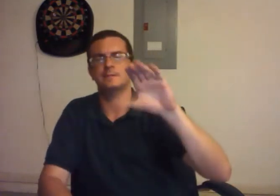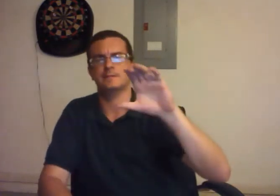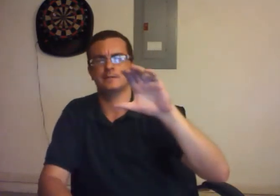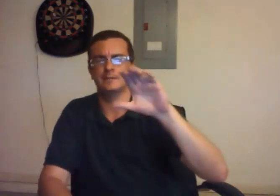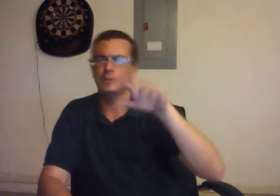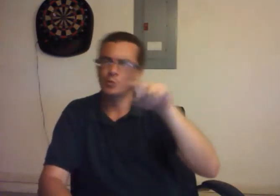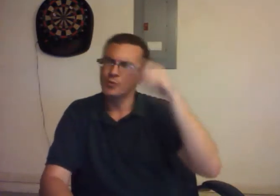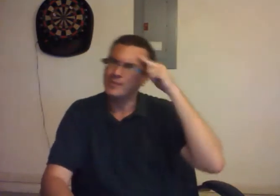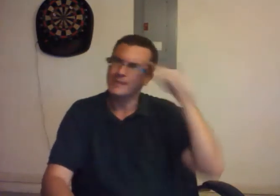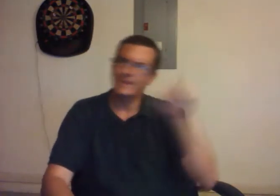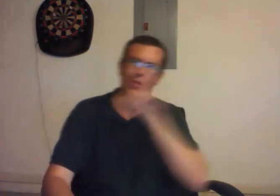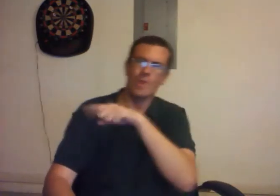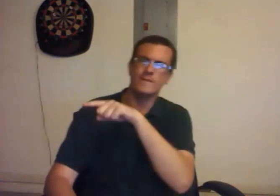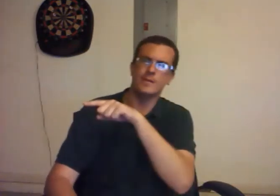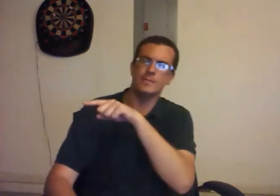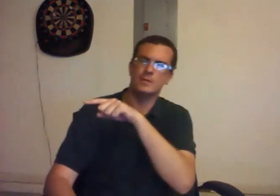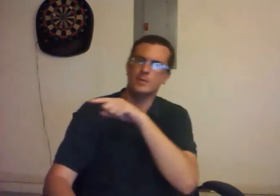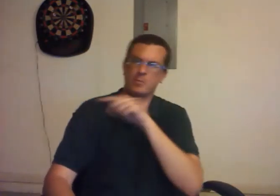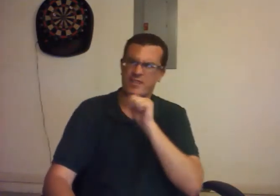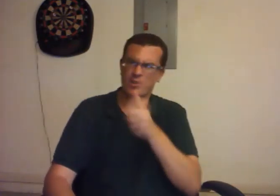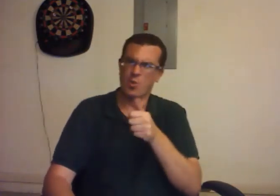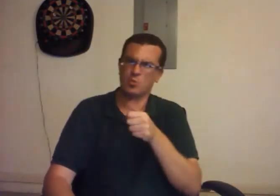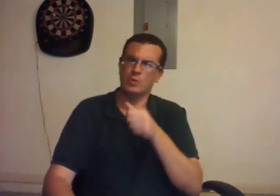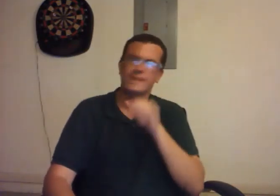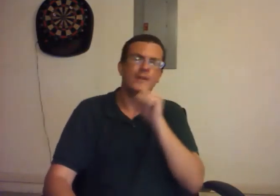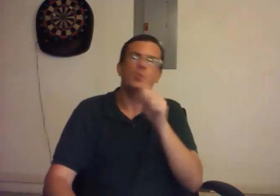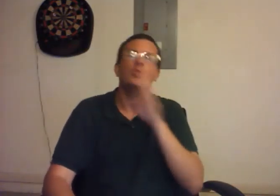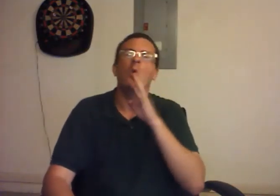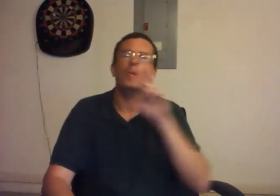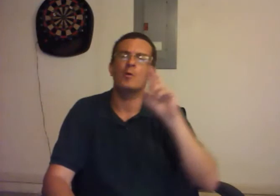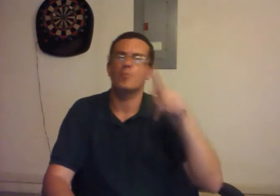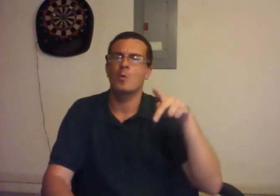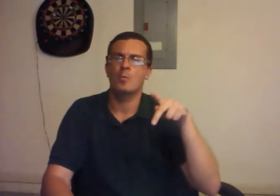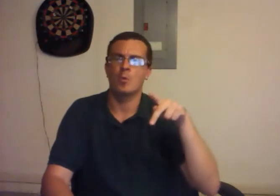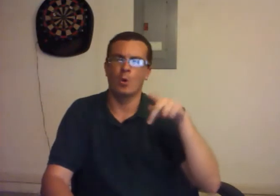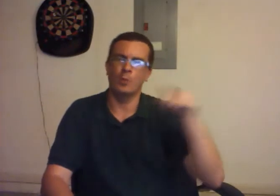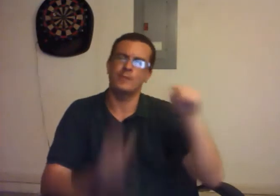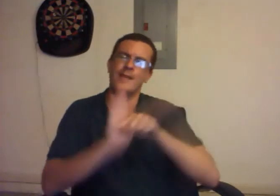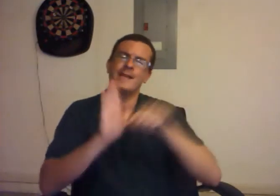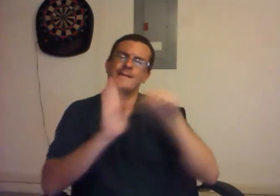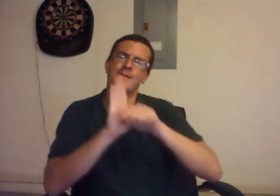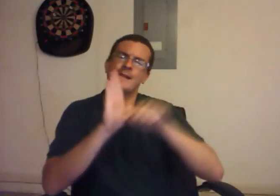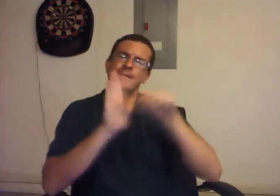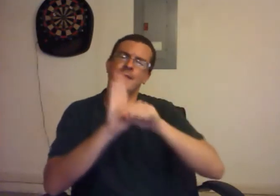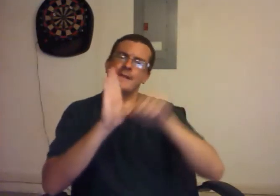You would think they love him. They don't. They don't talk about Ron Paul unless it is negative, negative, negative.